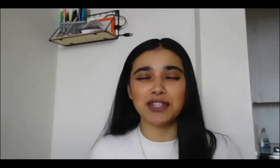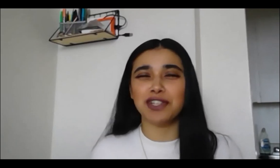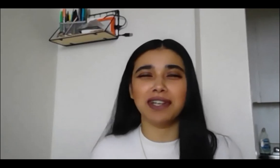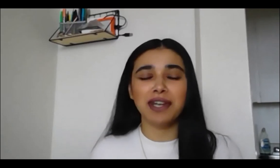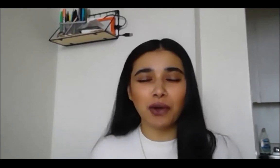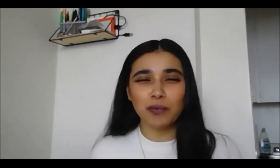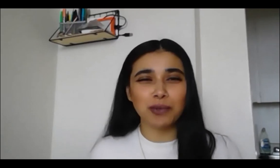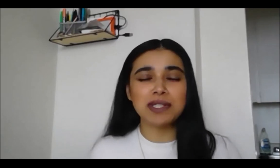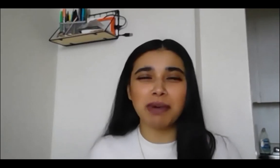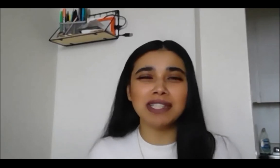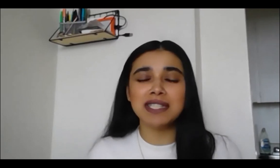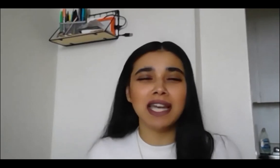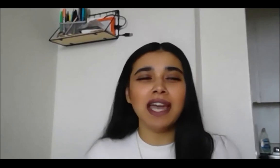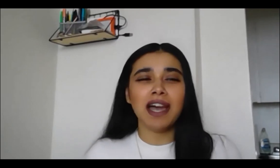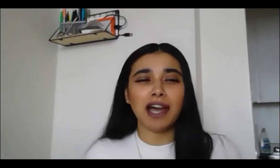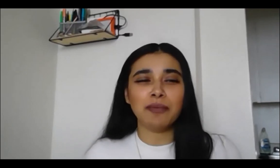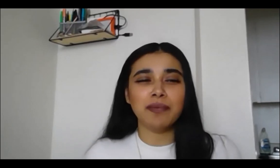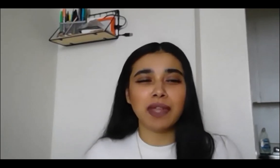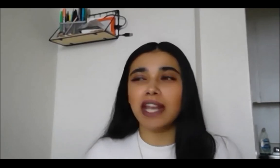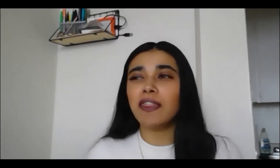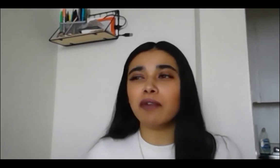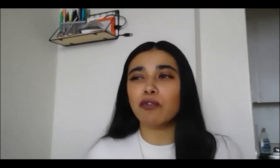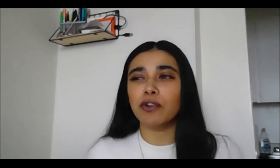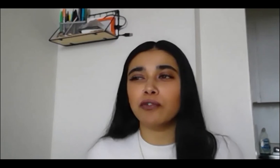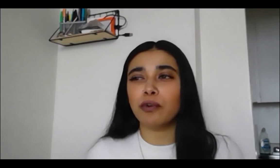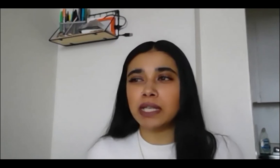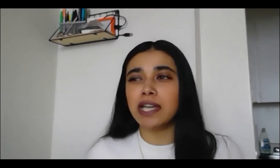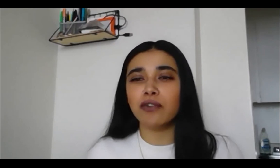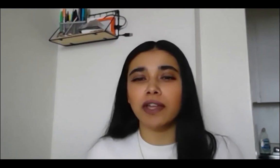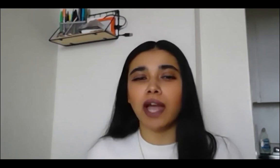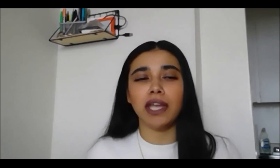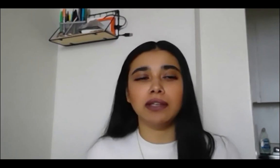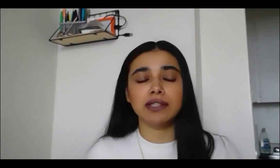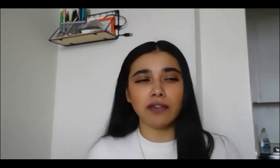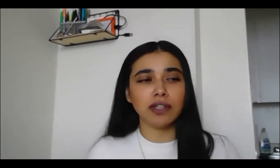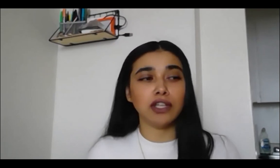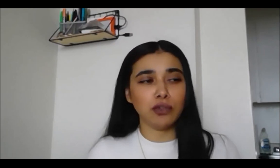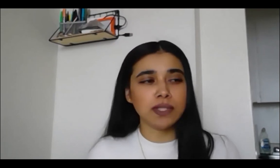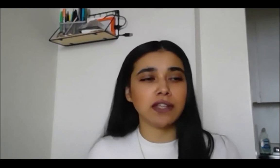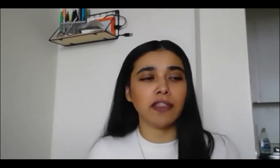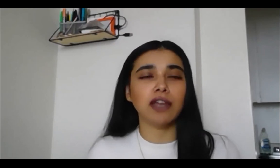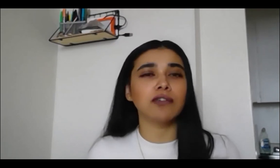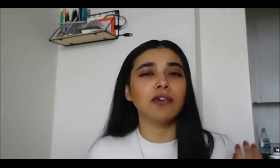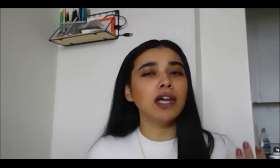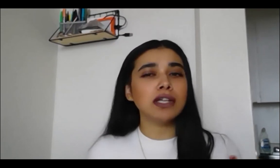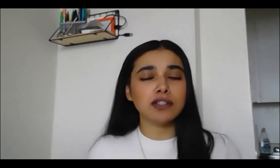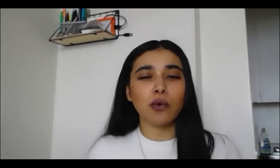such a hopeful response, and I think for myself I definitely used to think of this